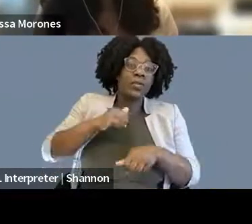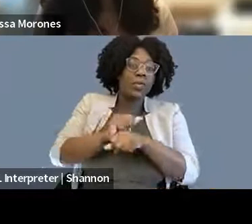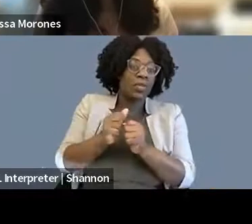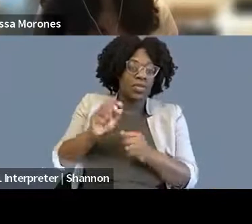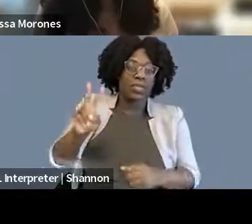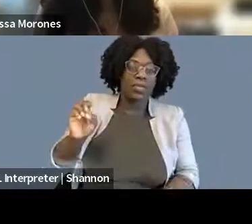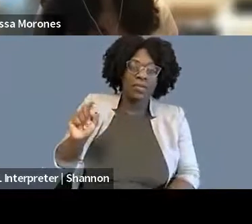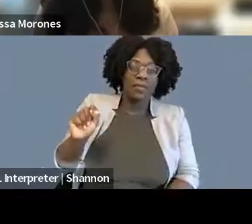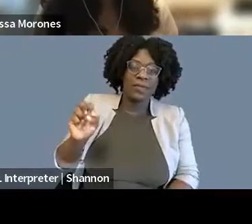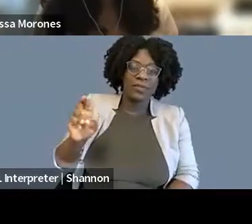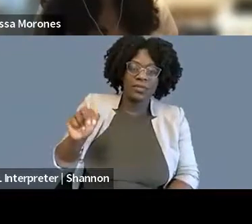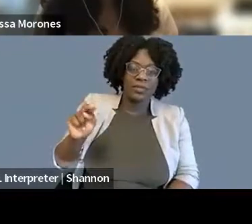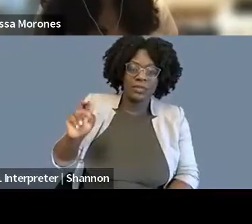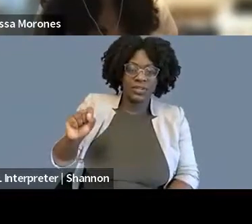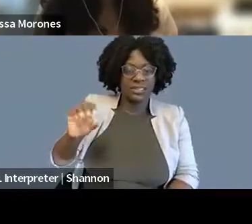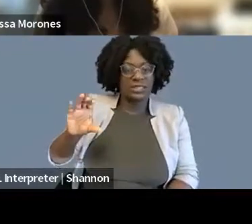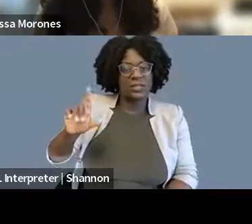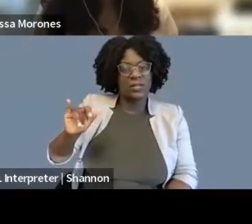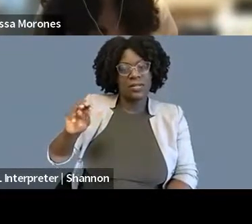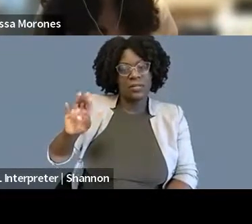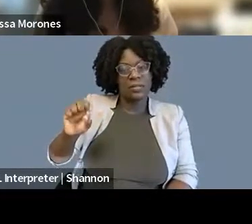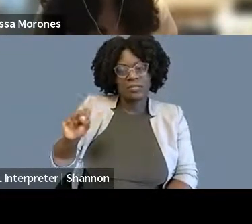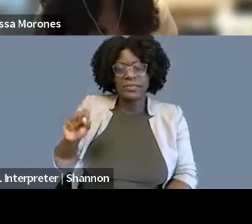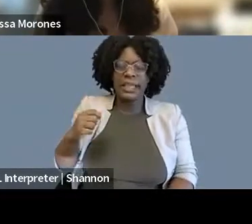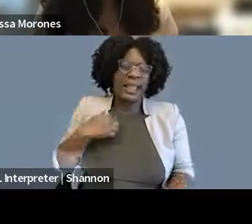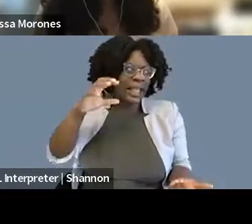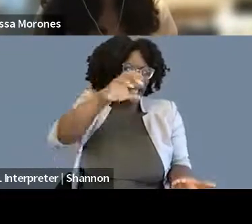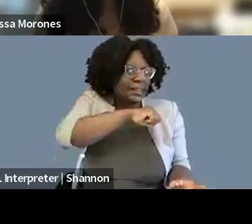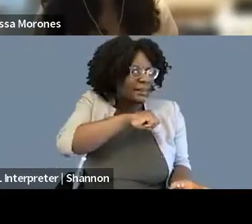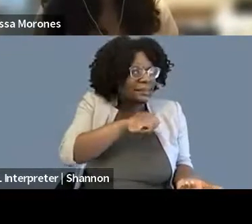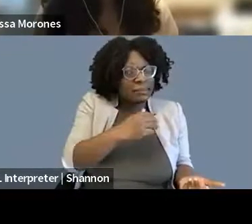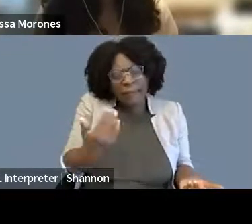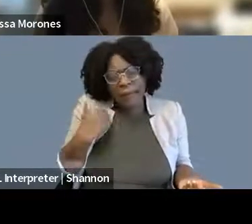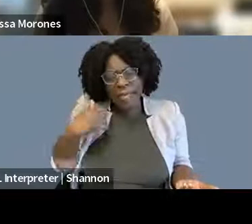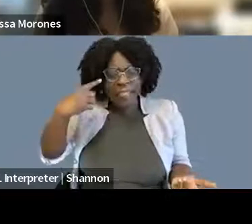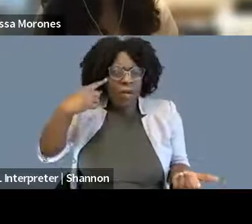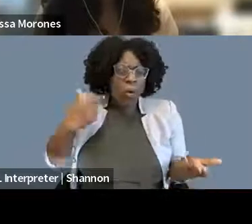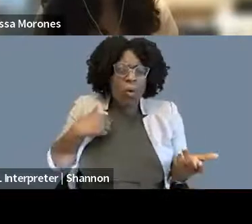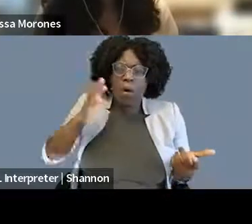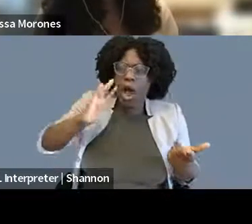that I was going to be like helping all these veterans and, you know, like giving them hugs and cookies.